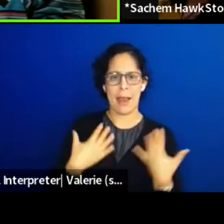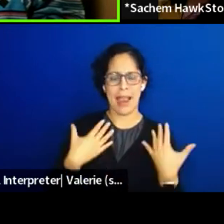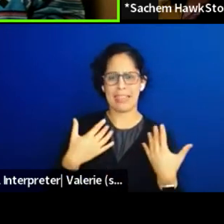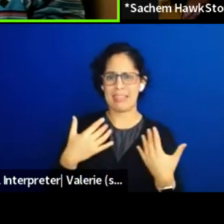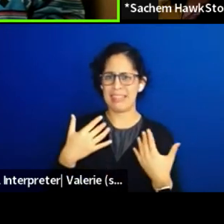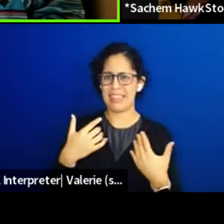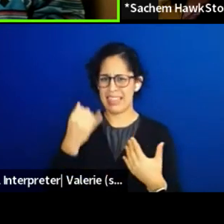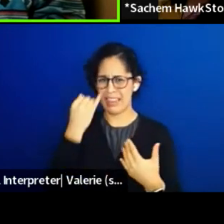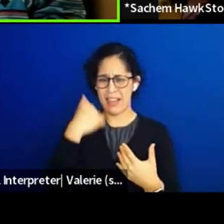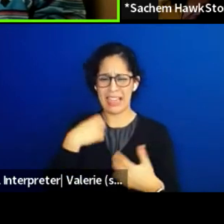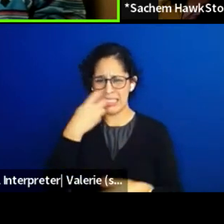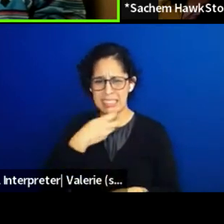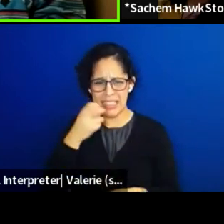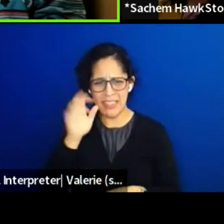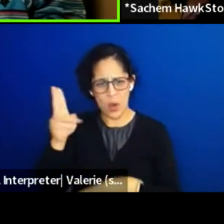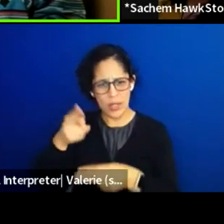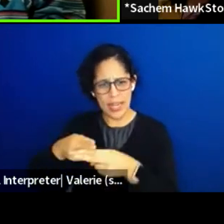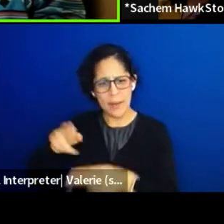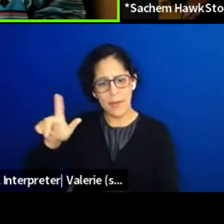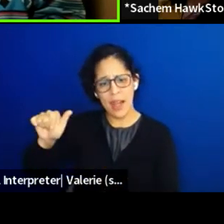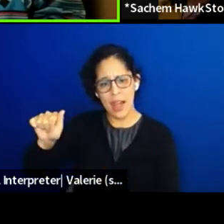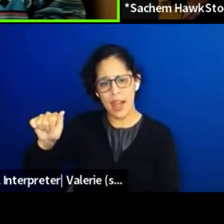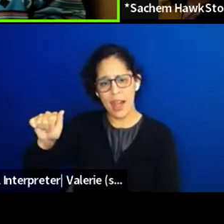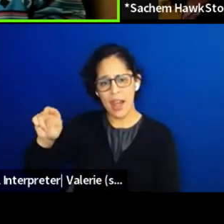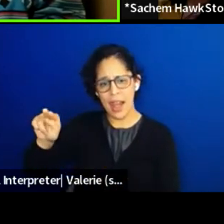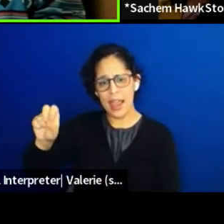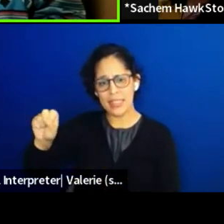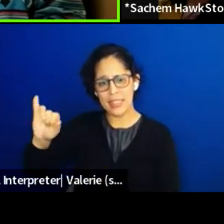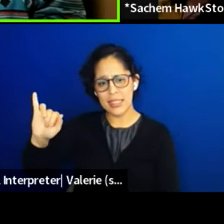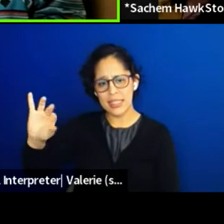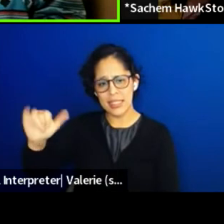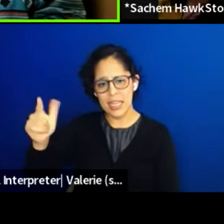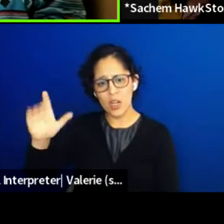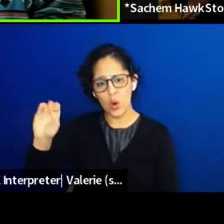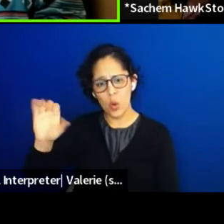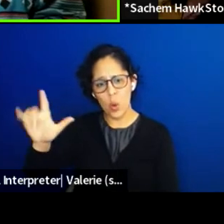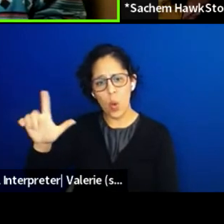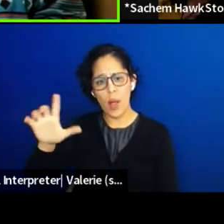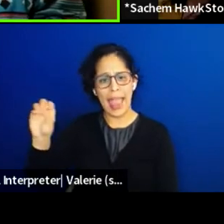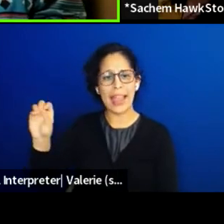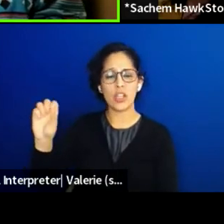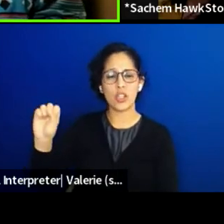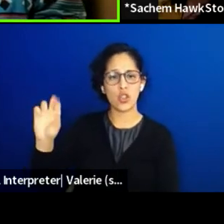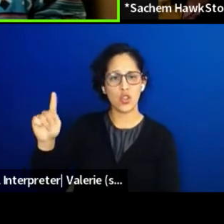but Lanxing Fu and the Superhero Clubhouse, how they were able to create like theater works